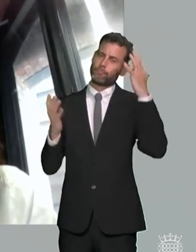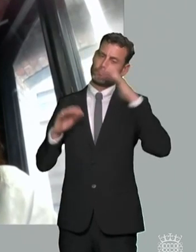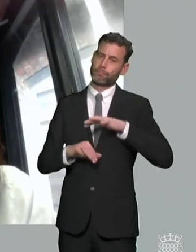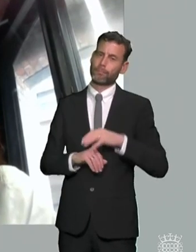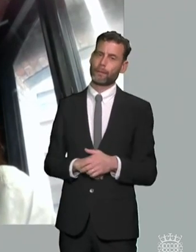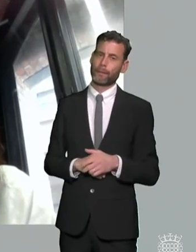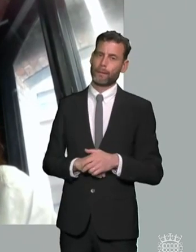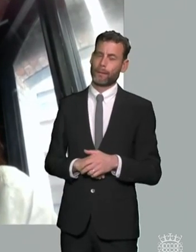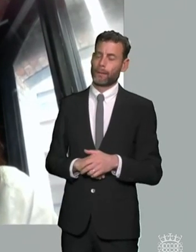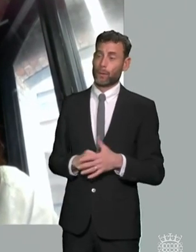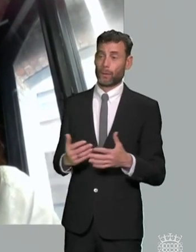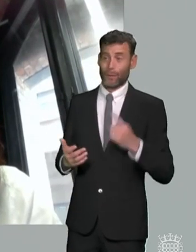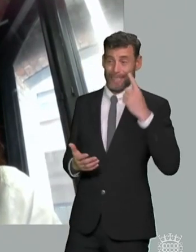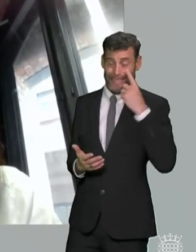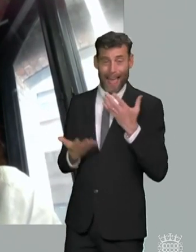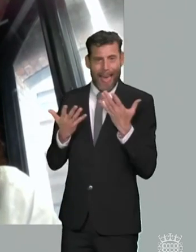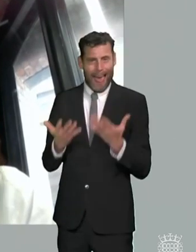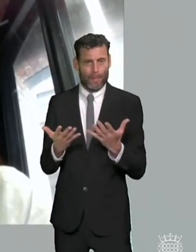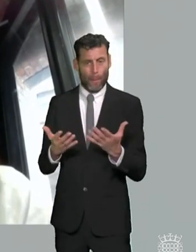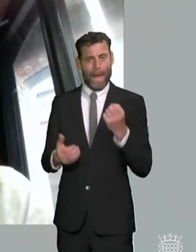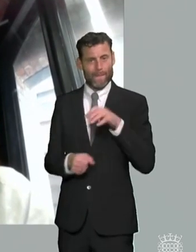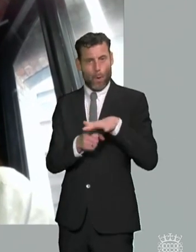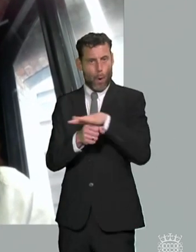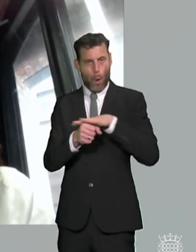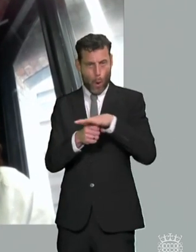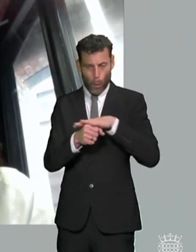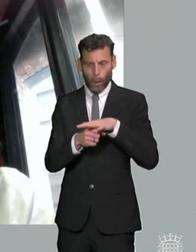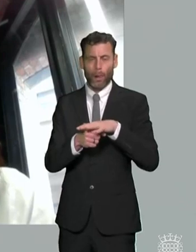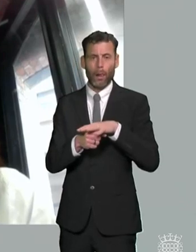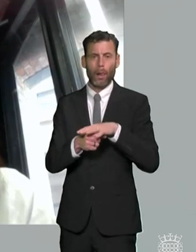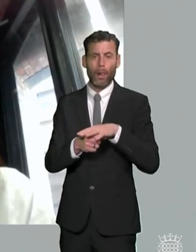provision that are available at a local level in in say mainstream colleges and then i think that